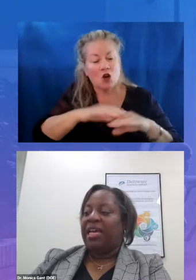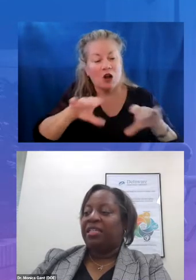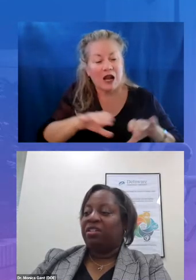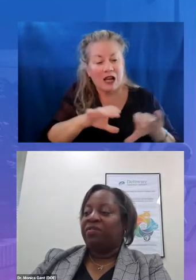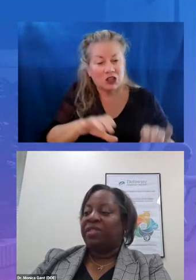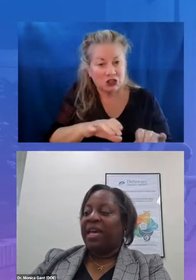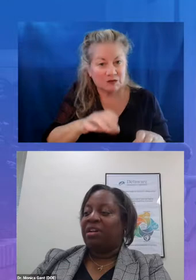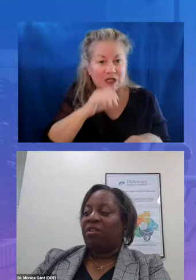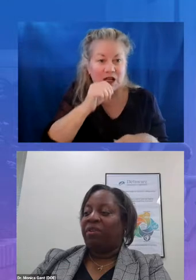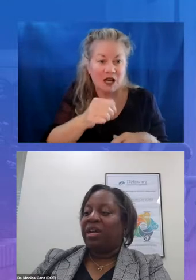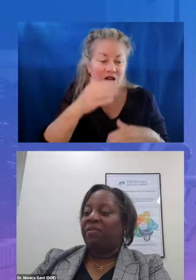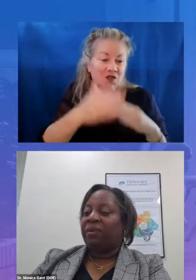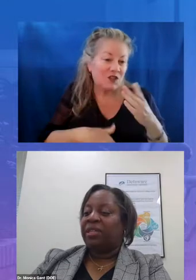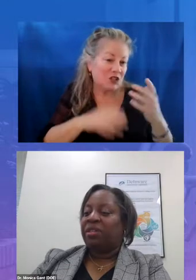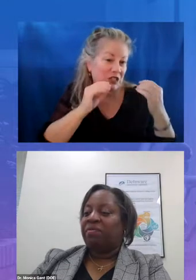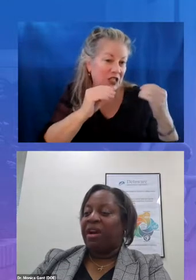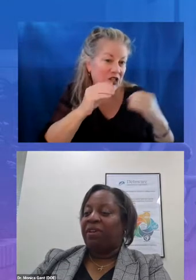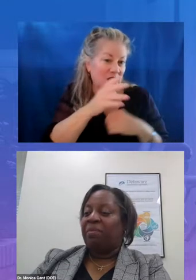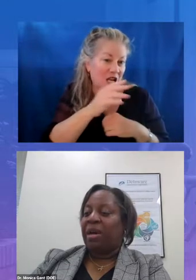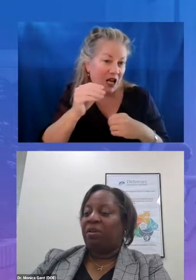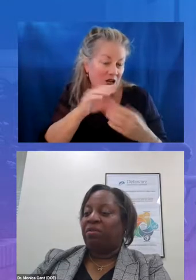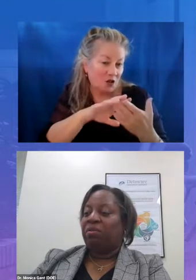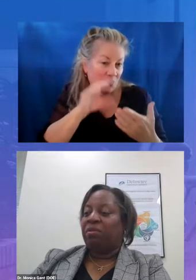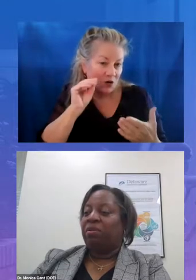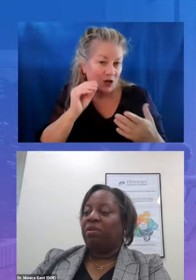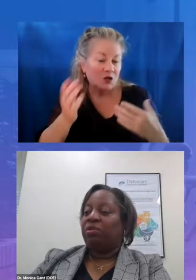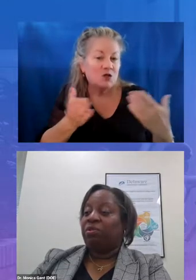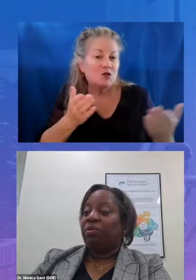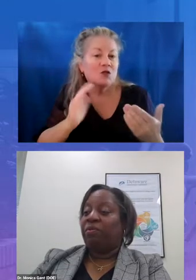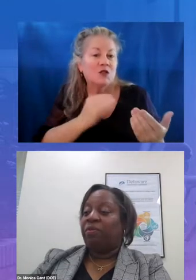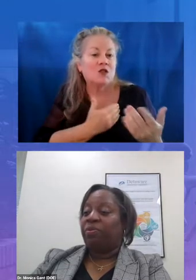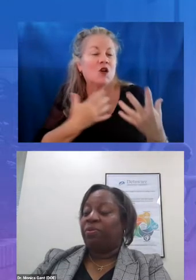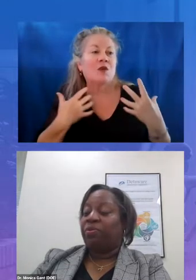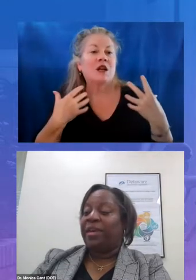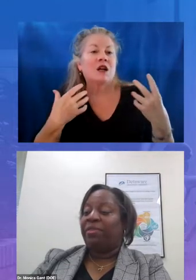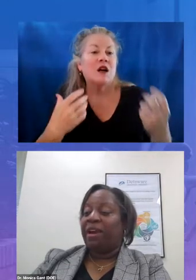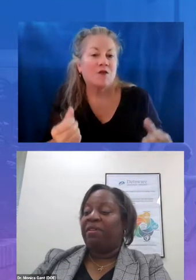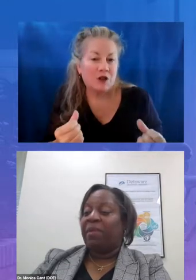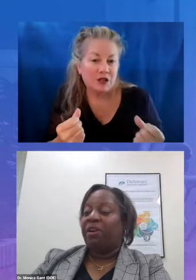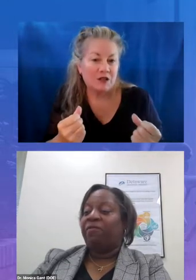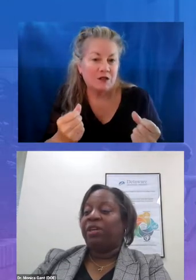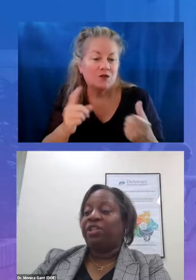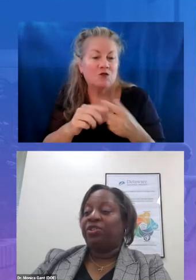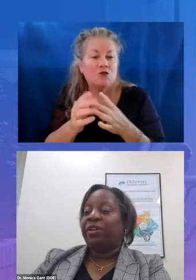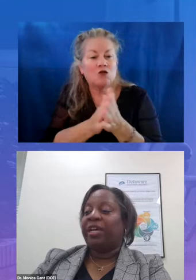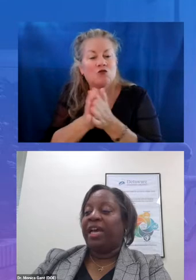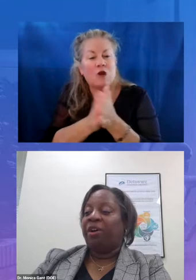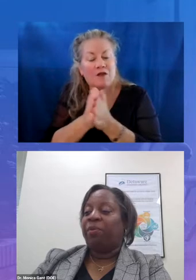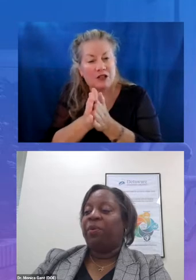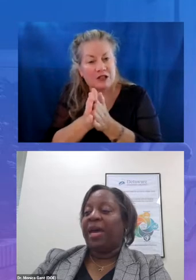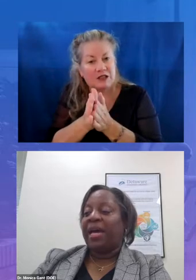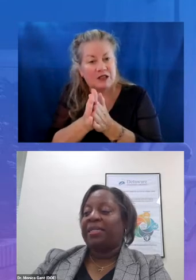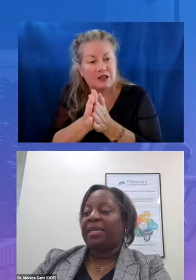serves as our recovery to thriving model to to a thriving model for ensuring equitable access